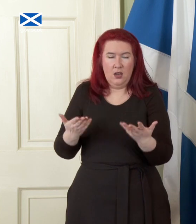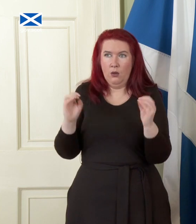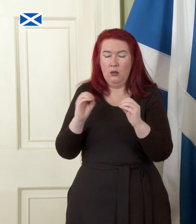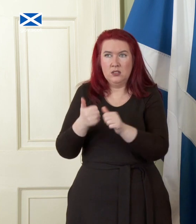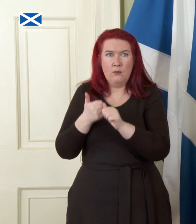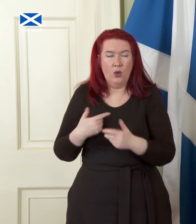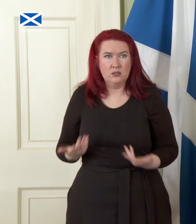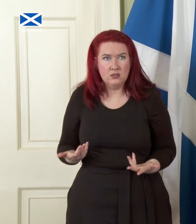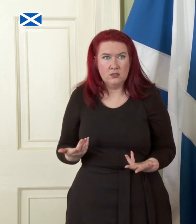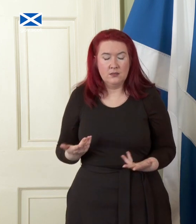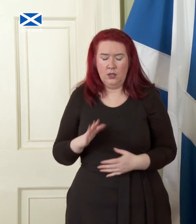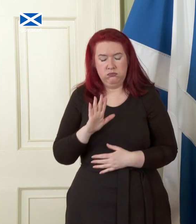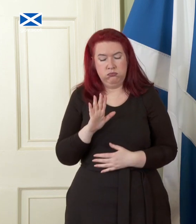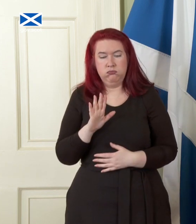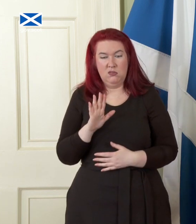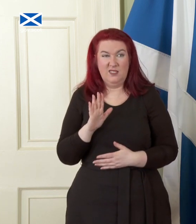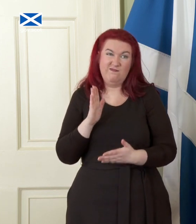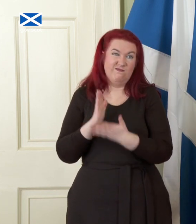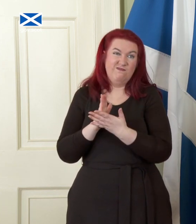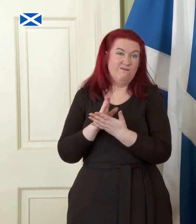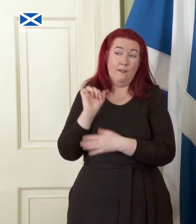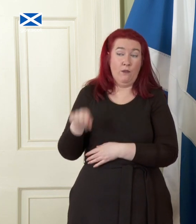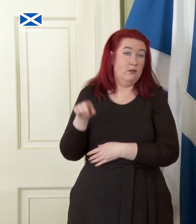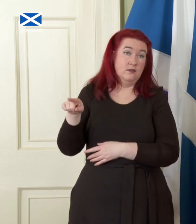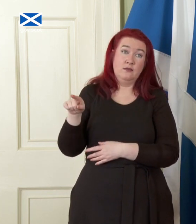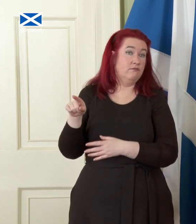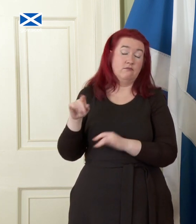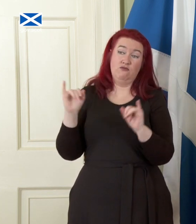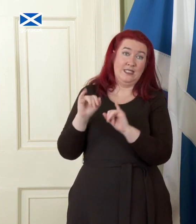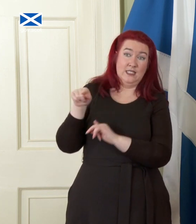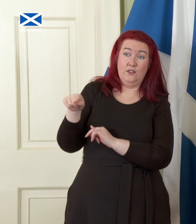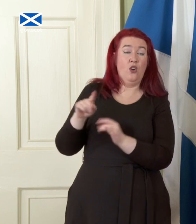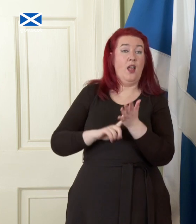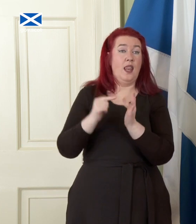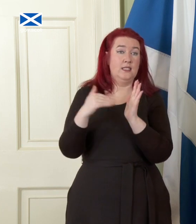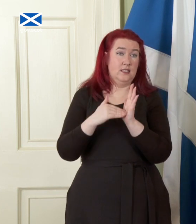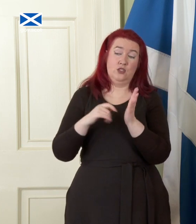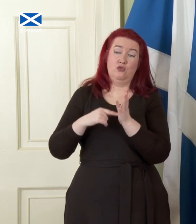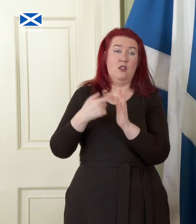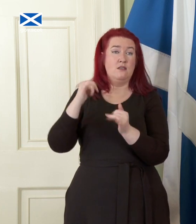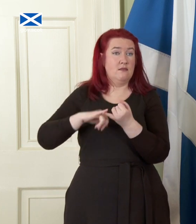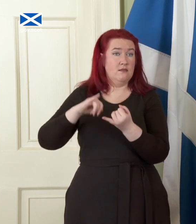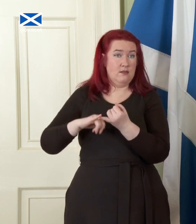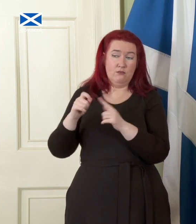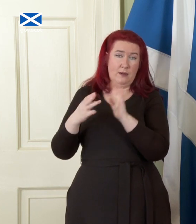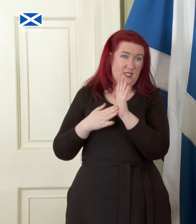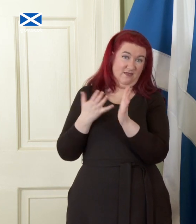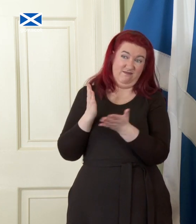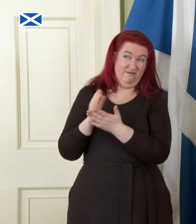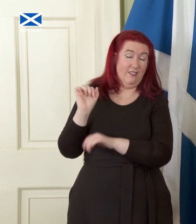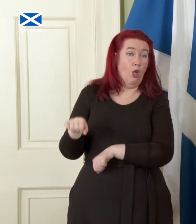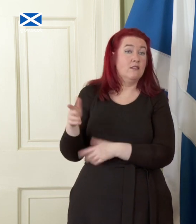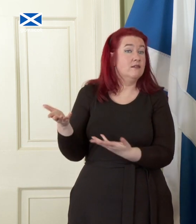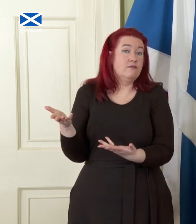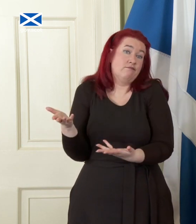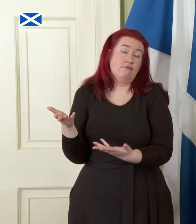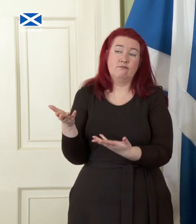no doubt this is a self-inflicted crisis for Liz Truss and it is humiliating in a